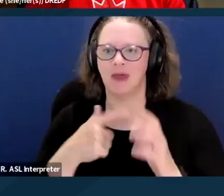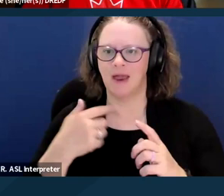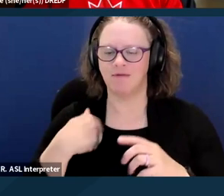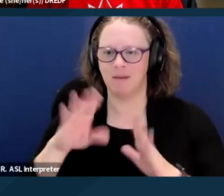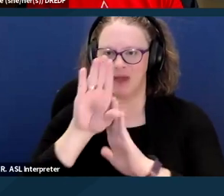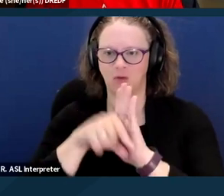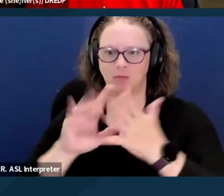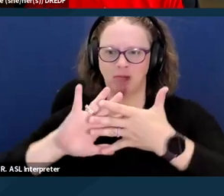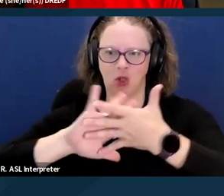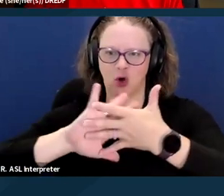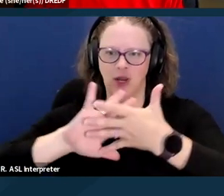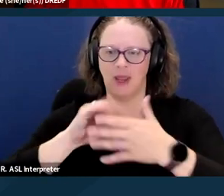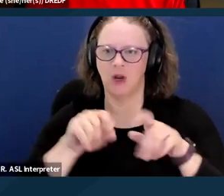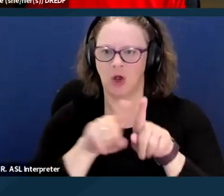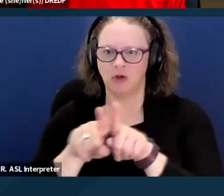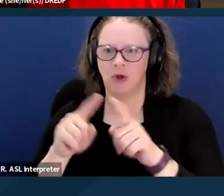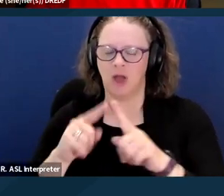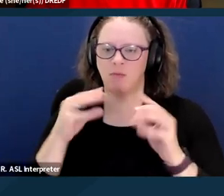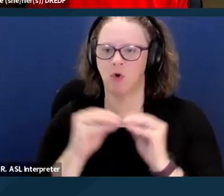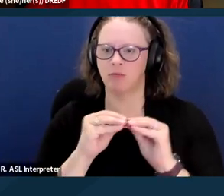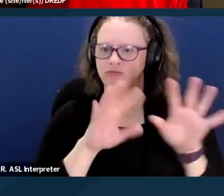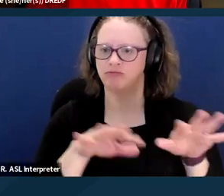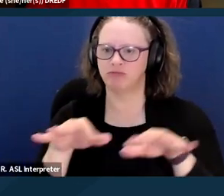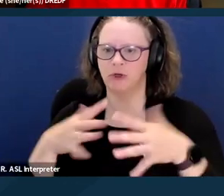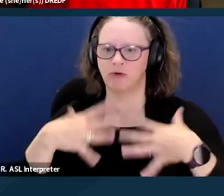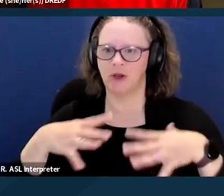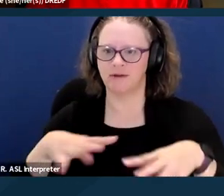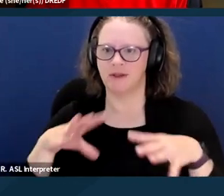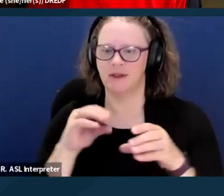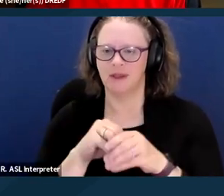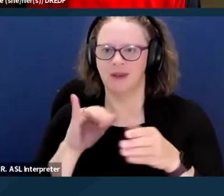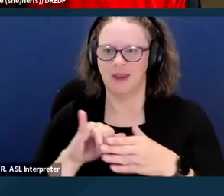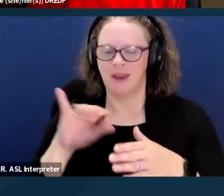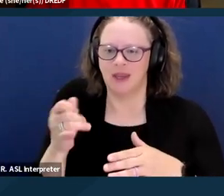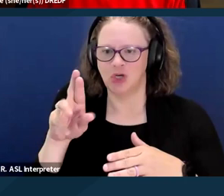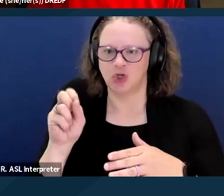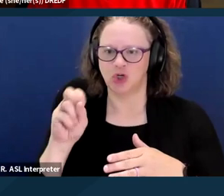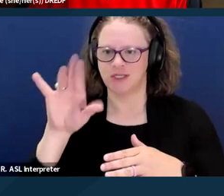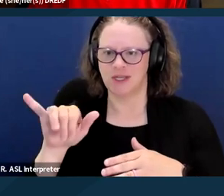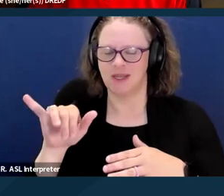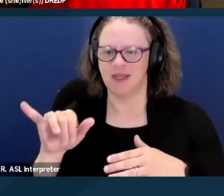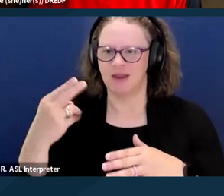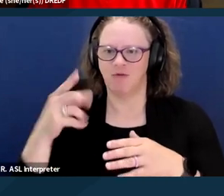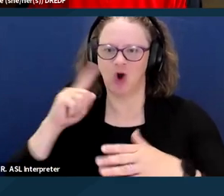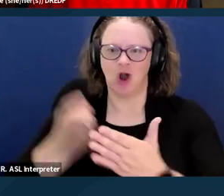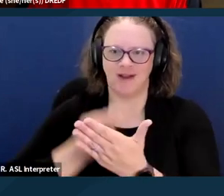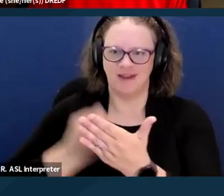and I am also rather informally dressed in a hockey jersey because I am proud that my hometown team,